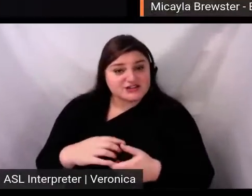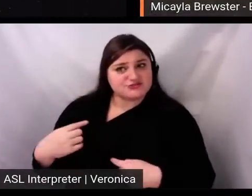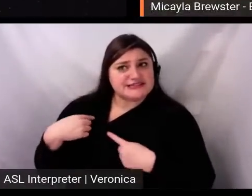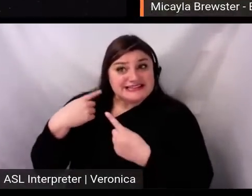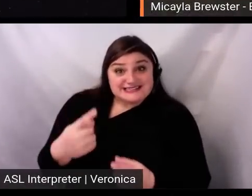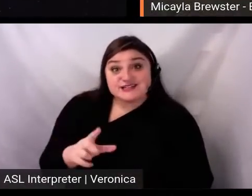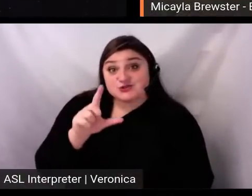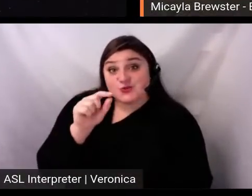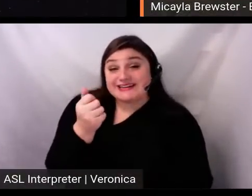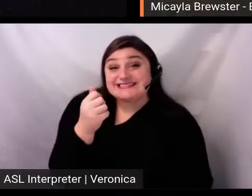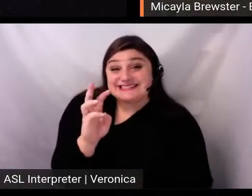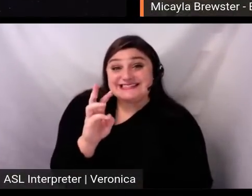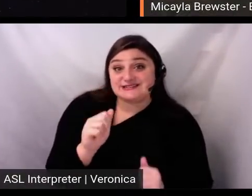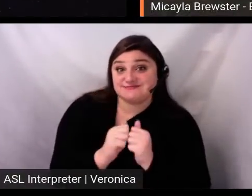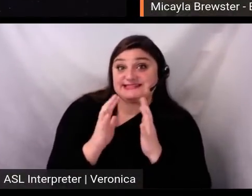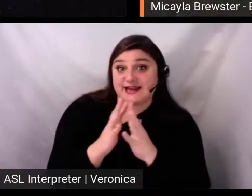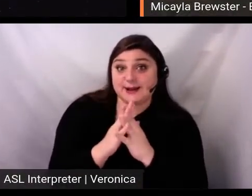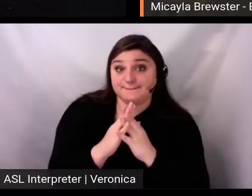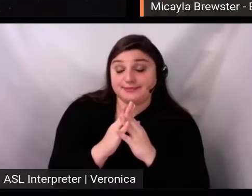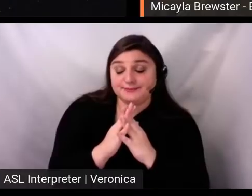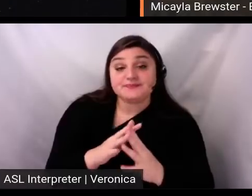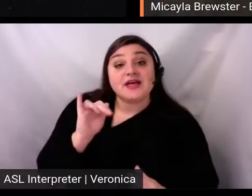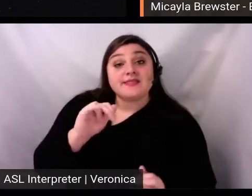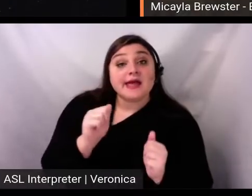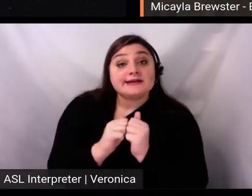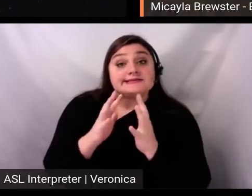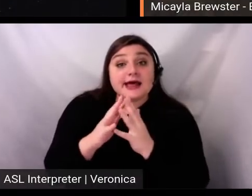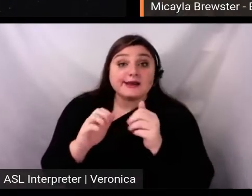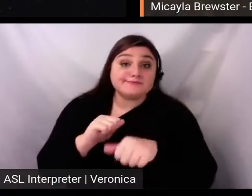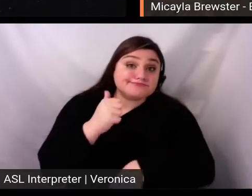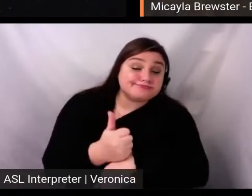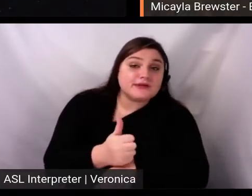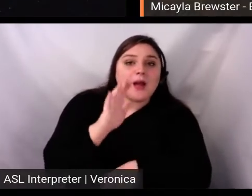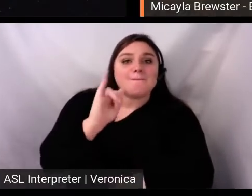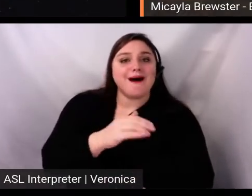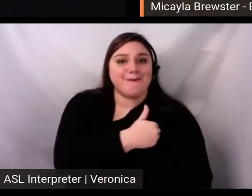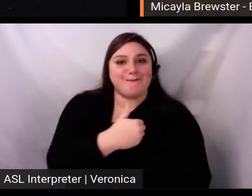And it was founded by members of the Broadway community as a